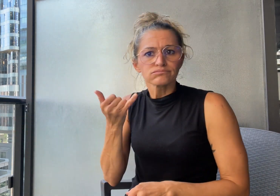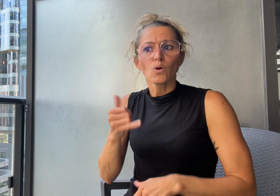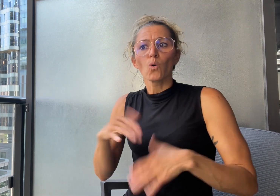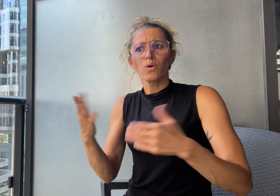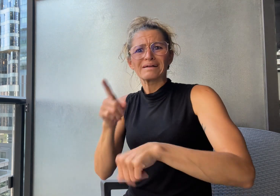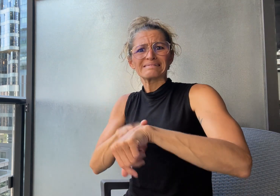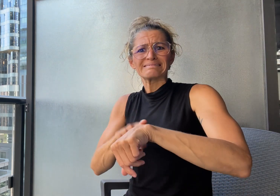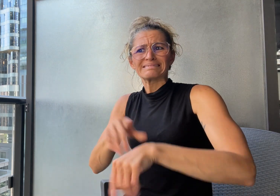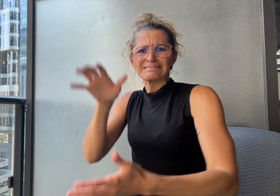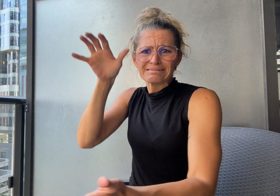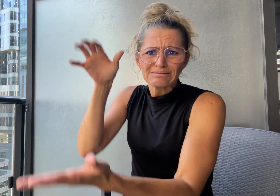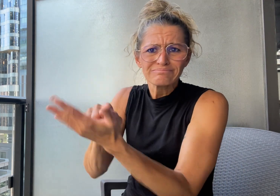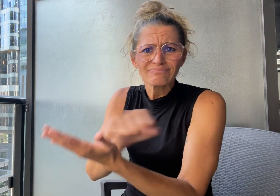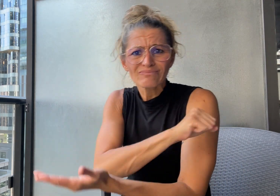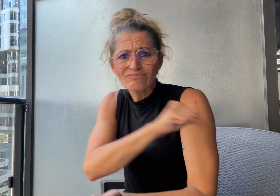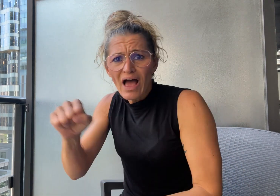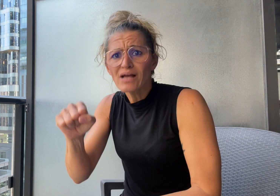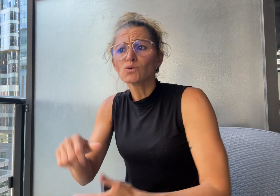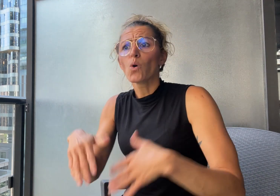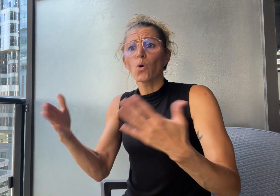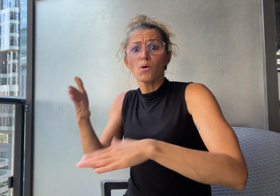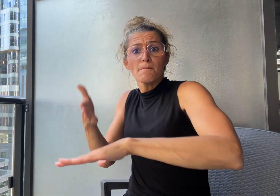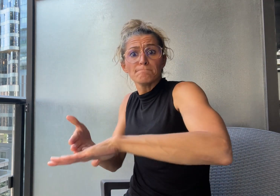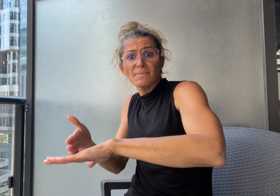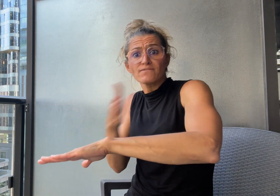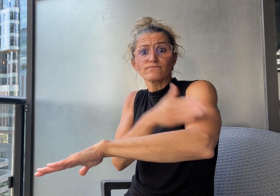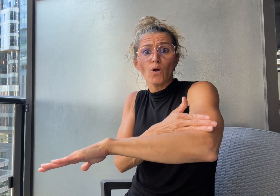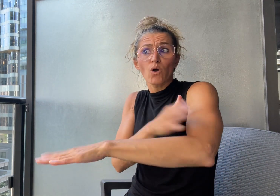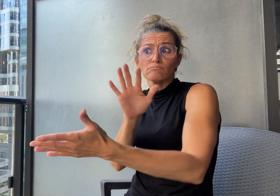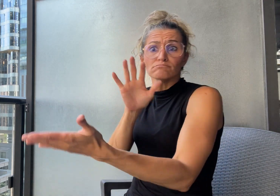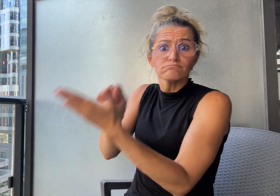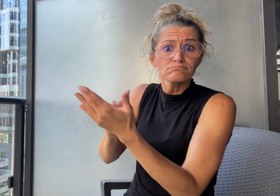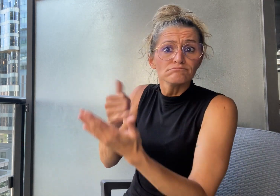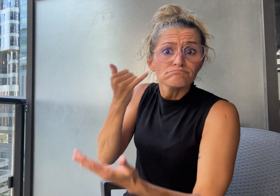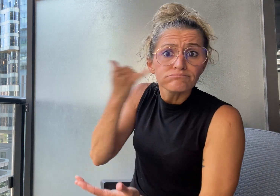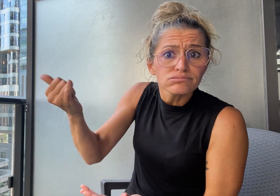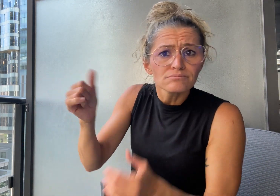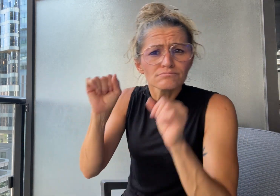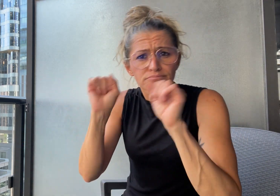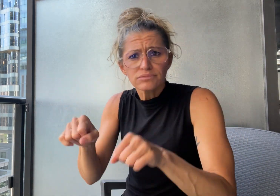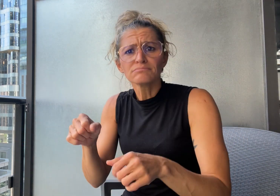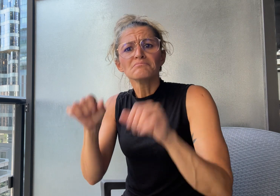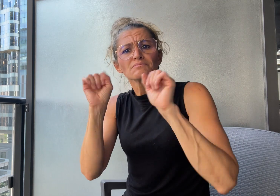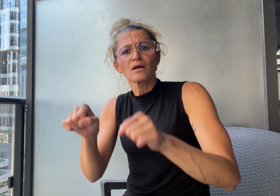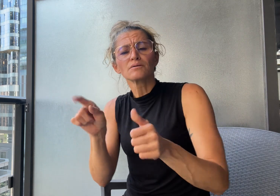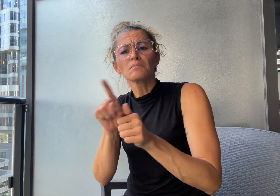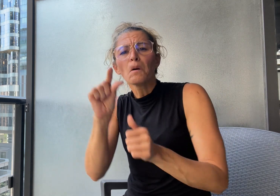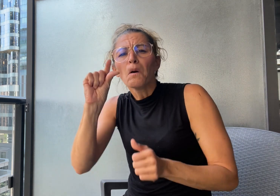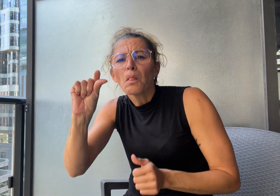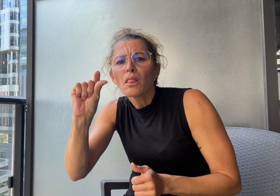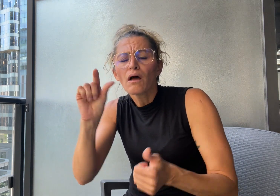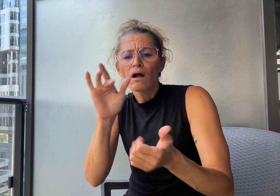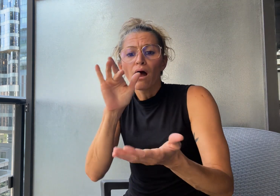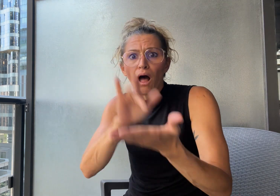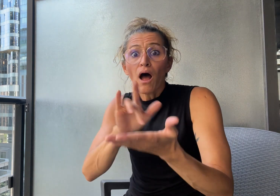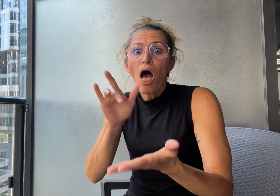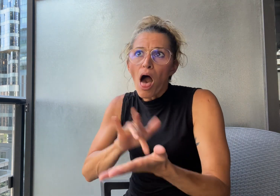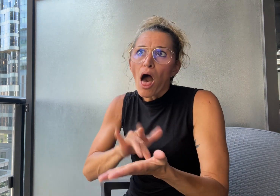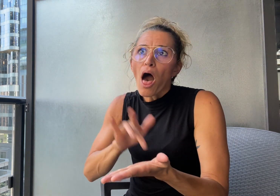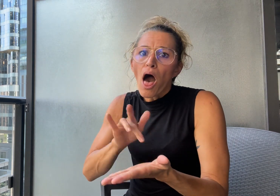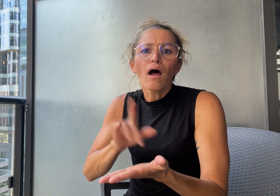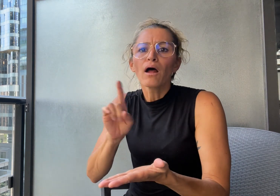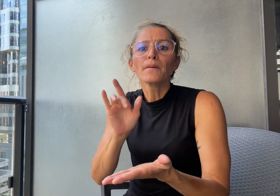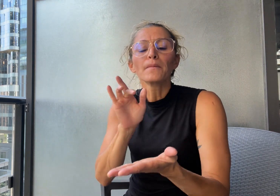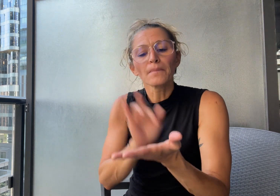calls, all with minimum clicks involved. It is free